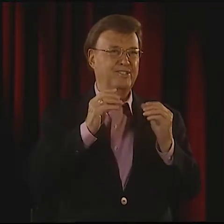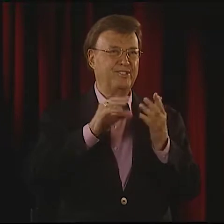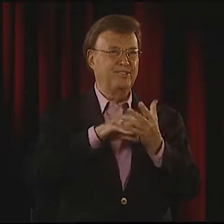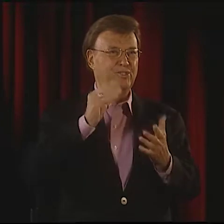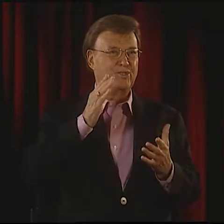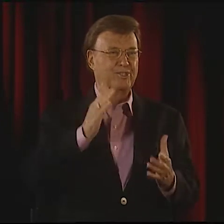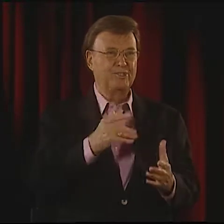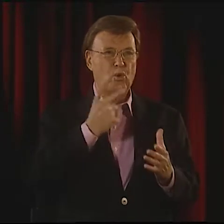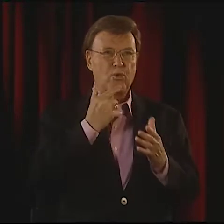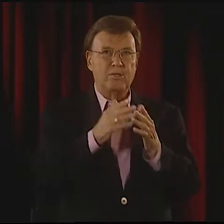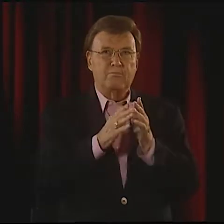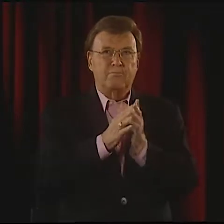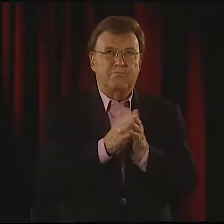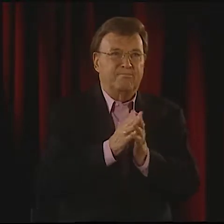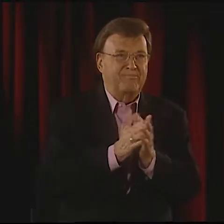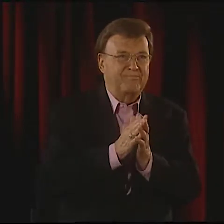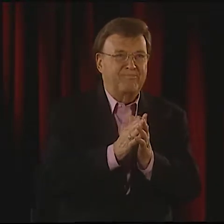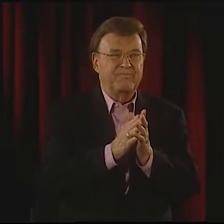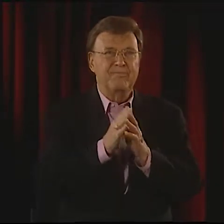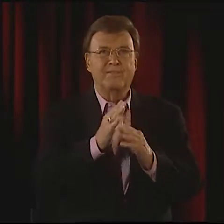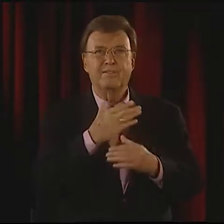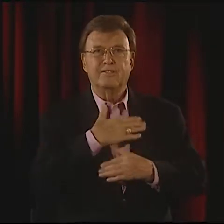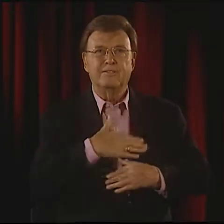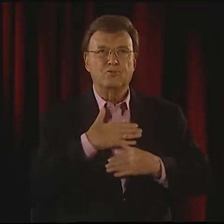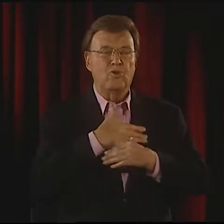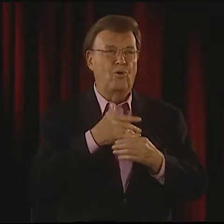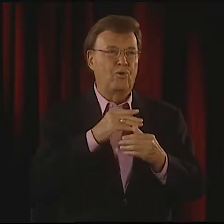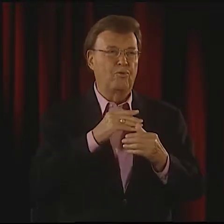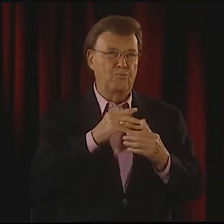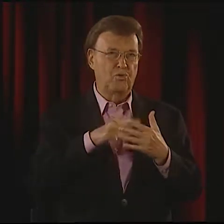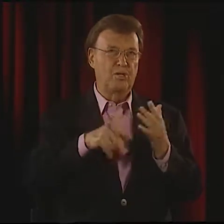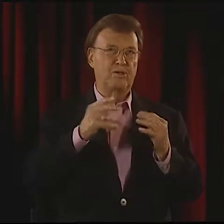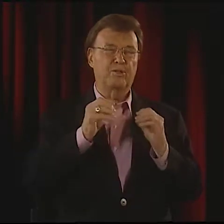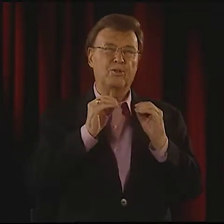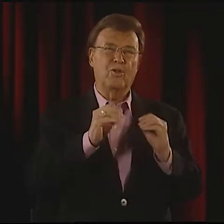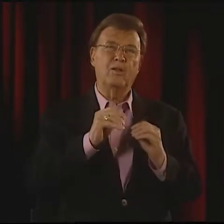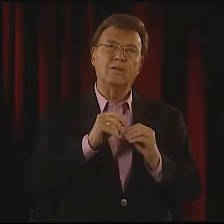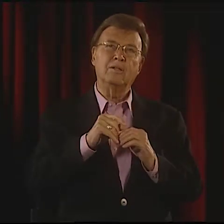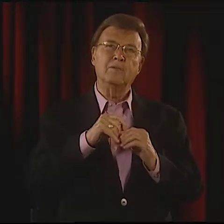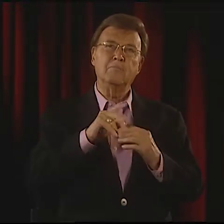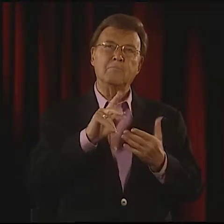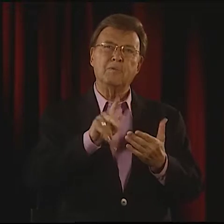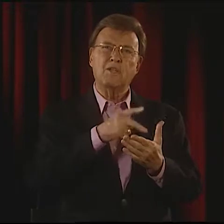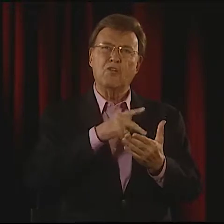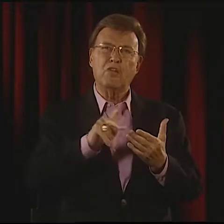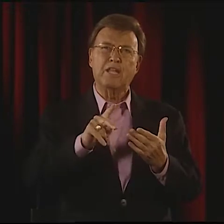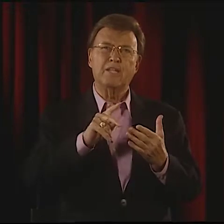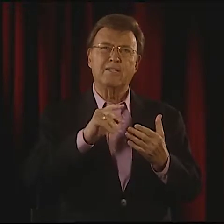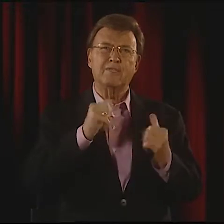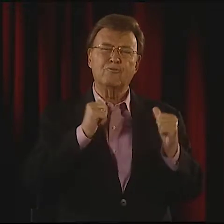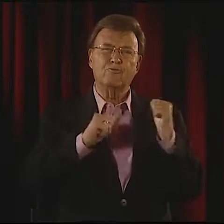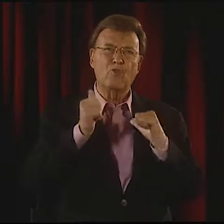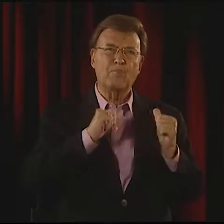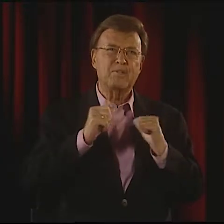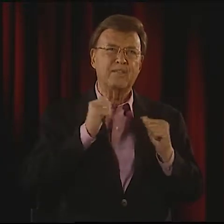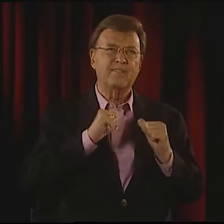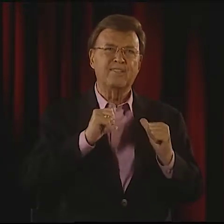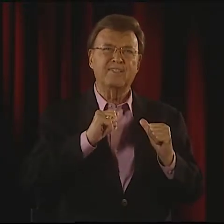AND WE WERE HIS FIRST STUDENTS, AND I WAS SO EAGER AND ENJOYED HIS CLASSES.